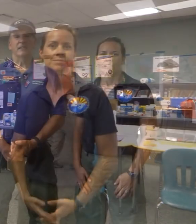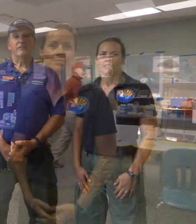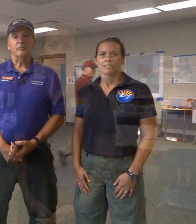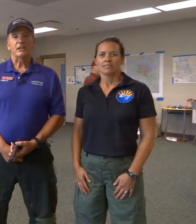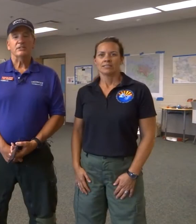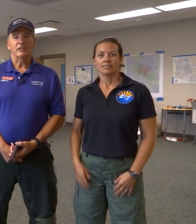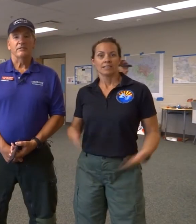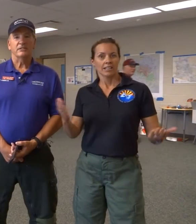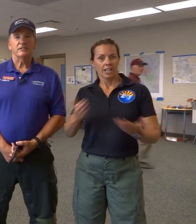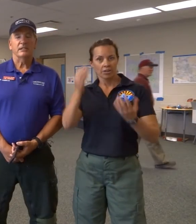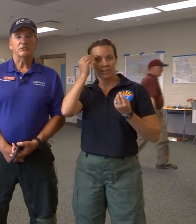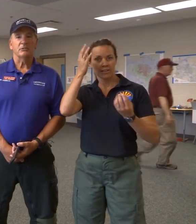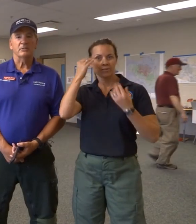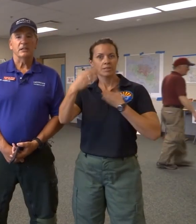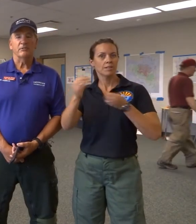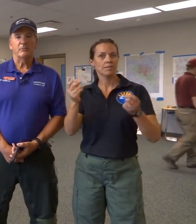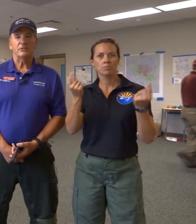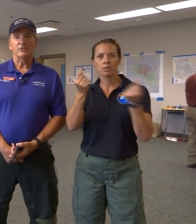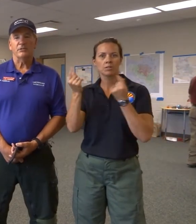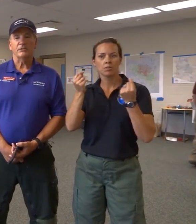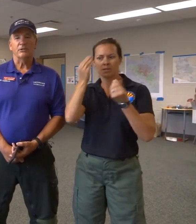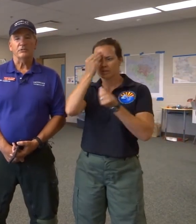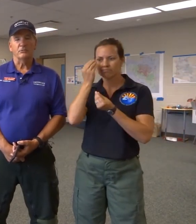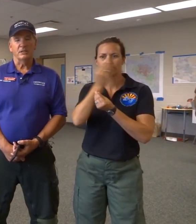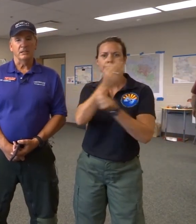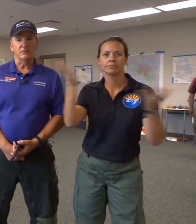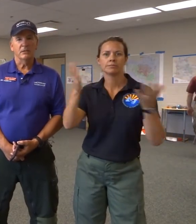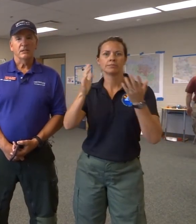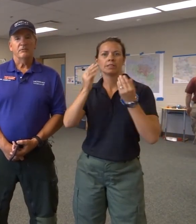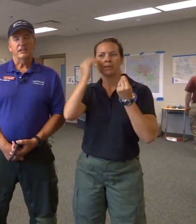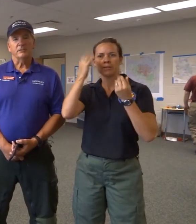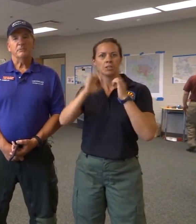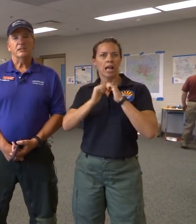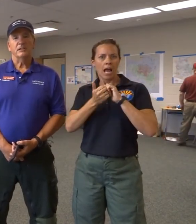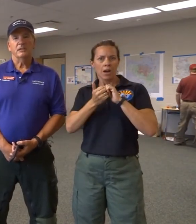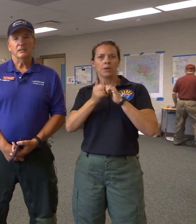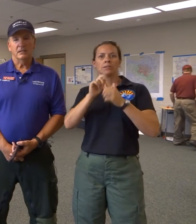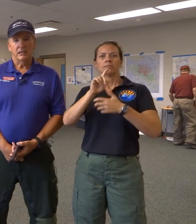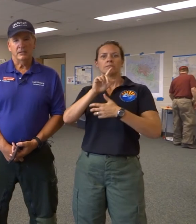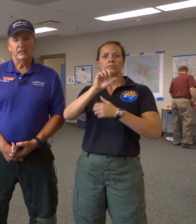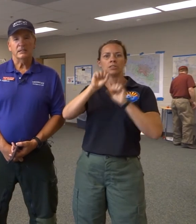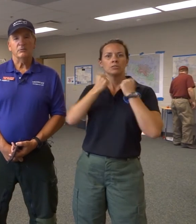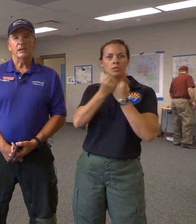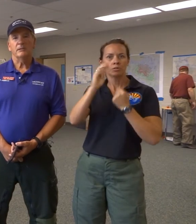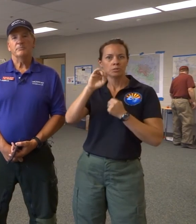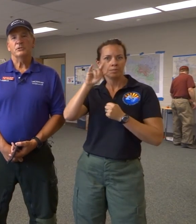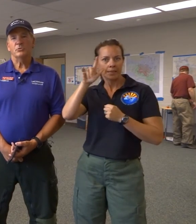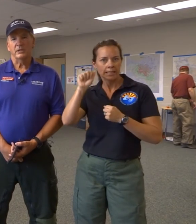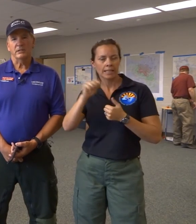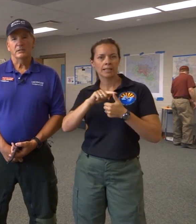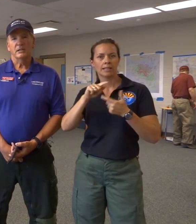In the Information Office they distribute information thru the social media, Facebook, Inciweb, Twitter.